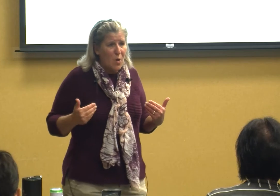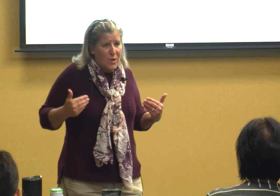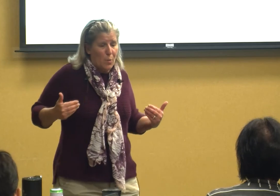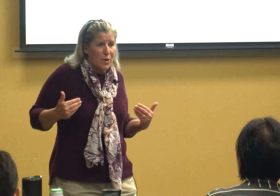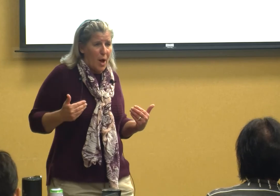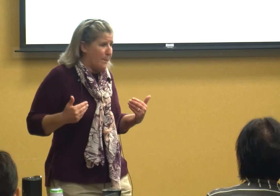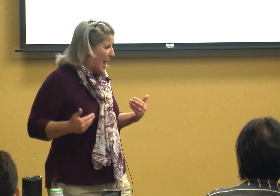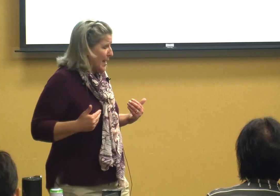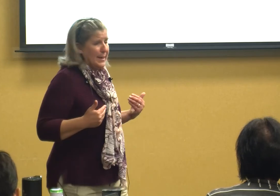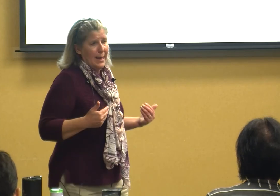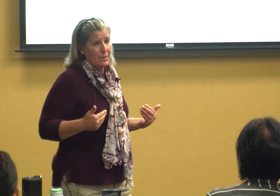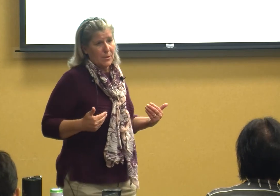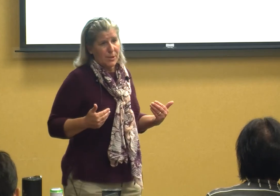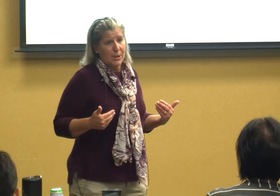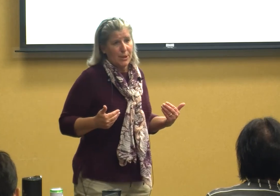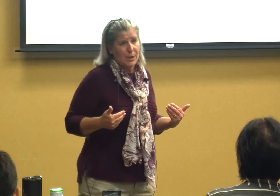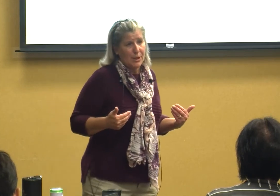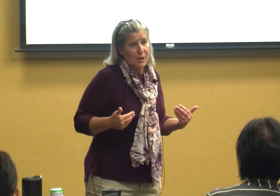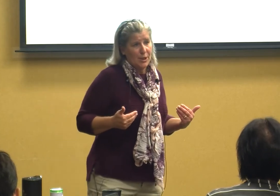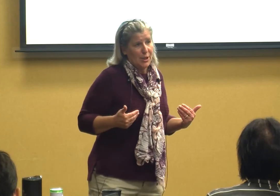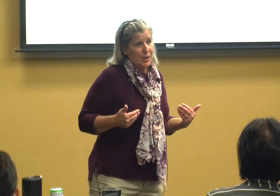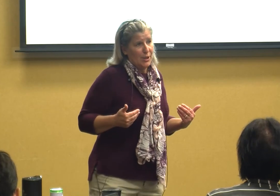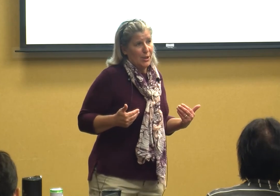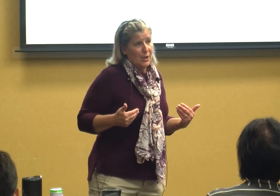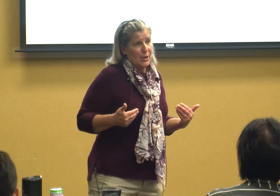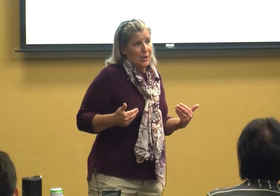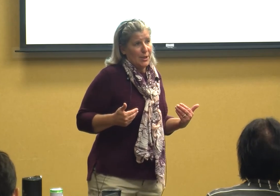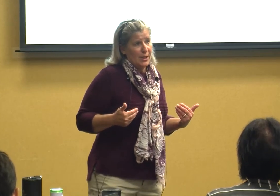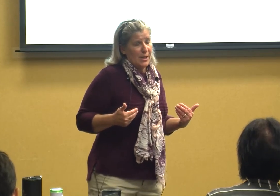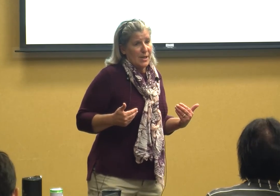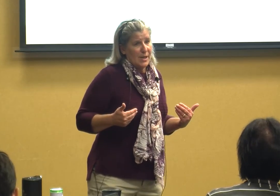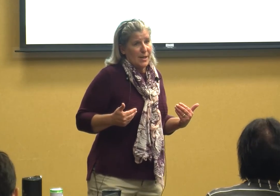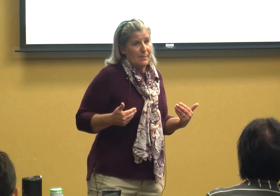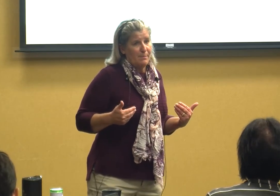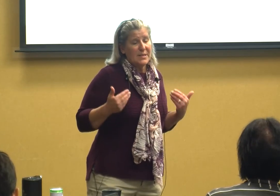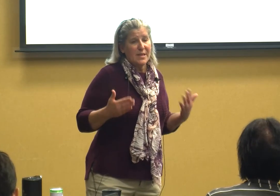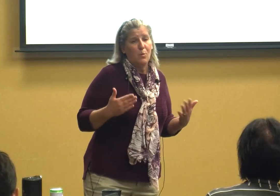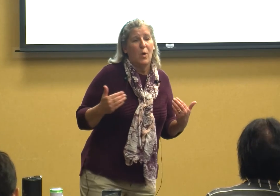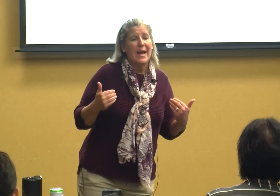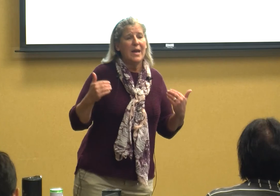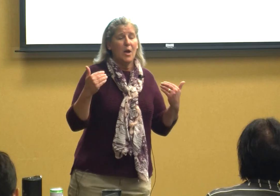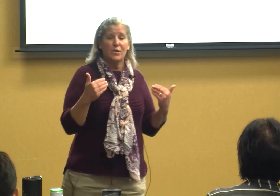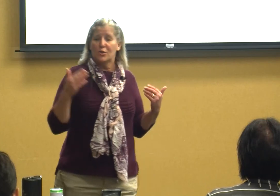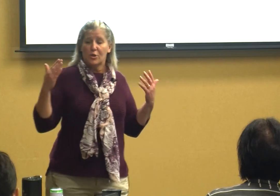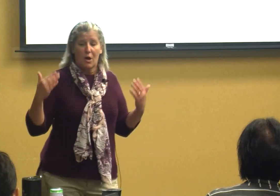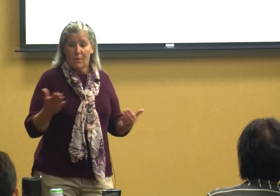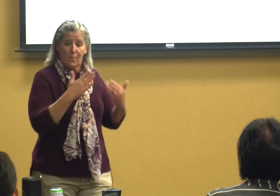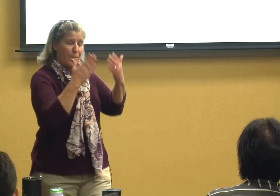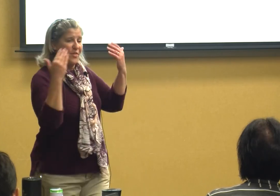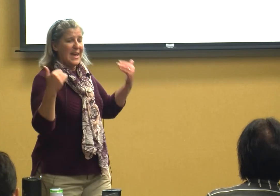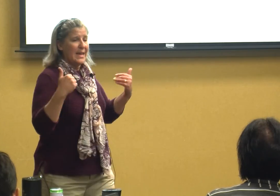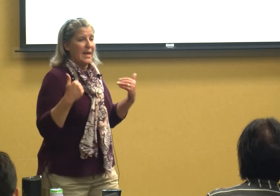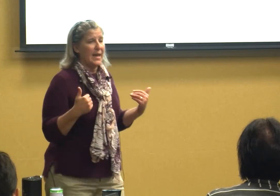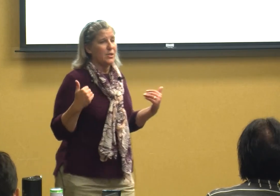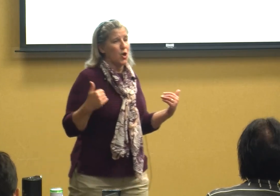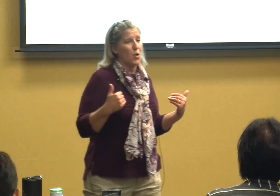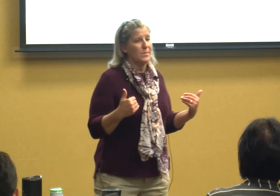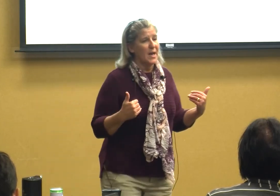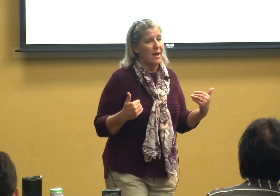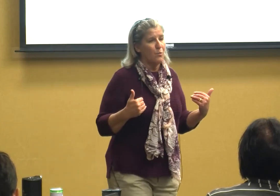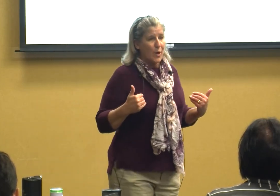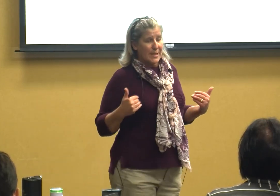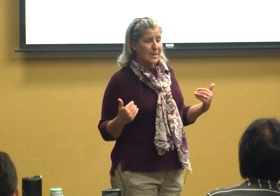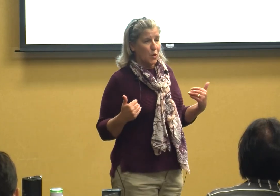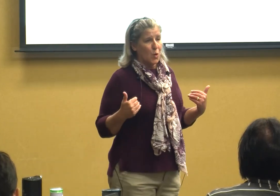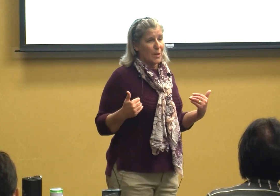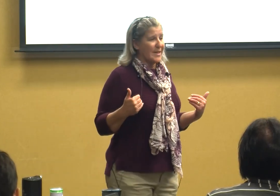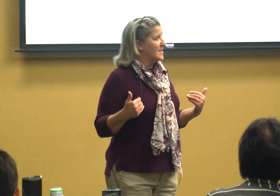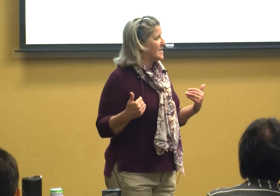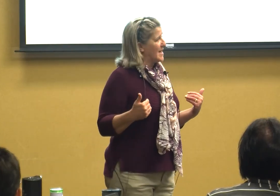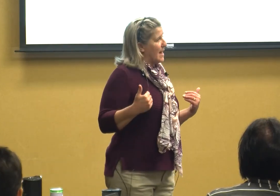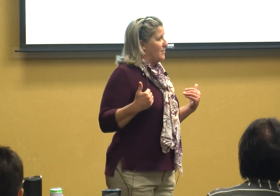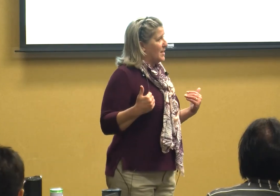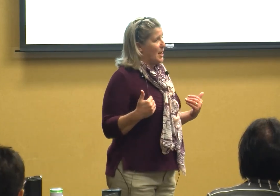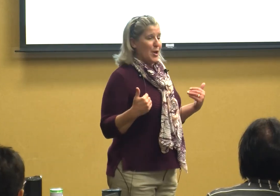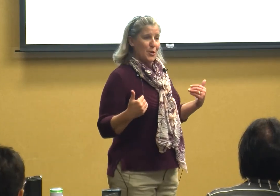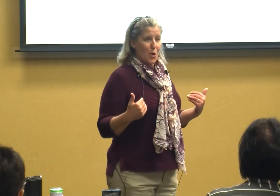that we're not packing needles but say we think in terms of we're at school it's a safe and nurturing